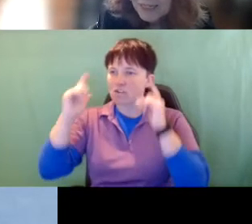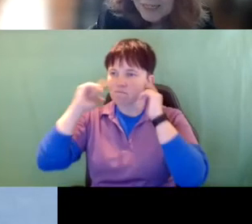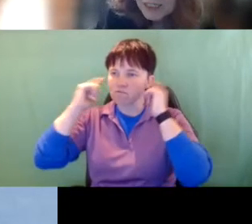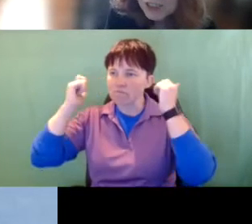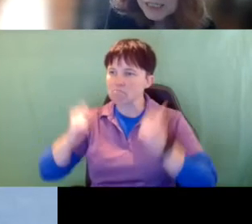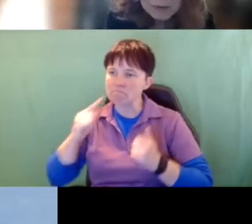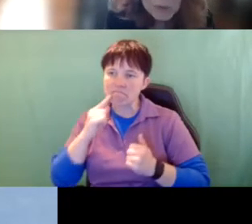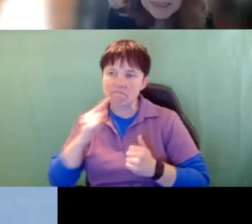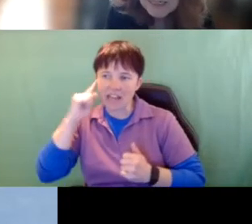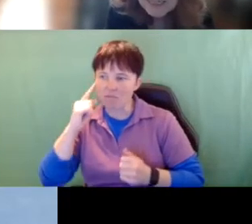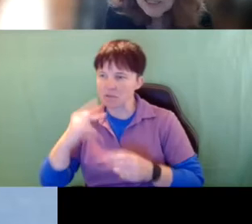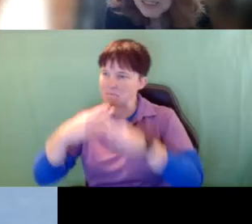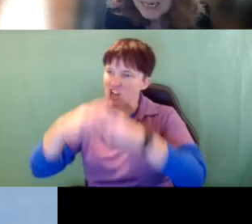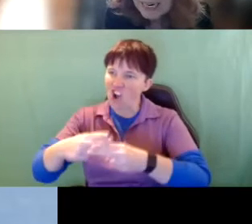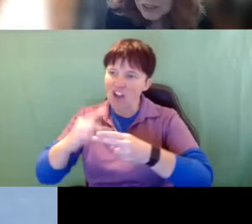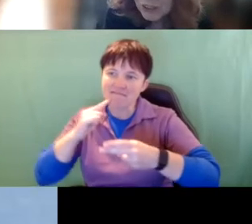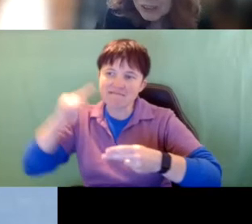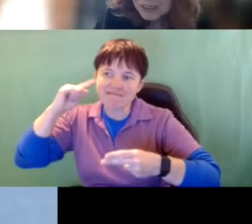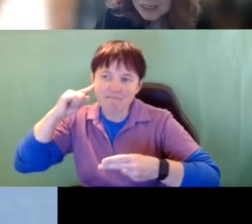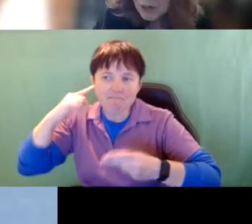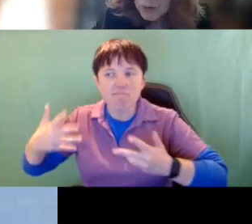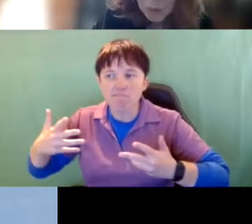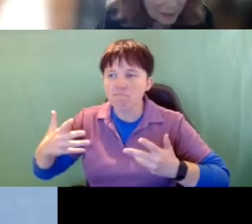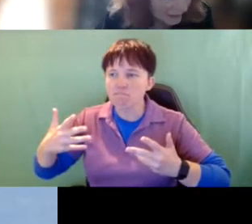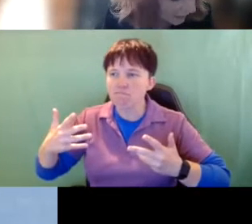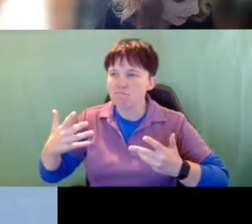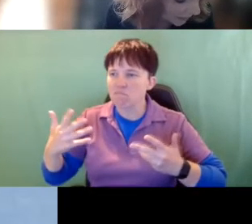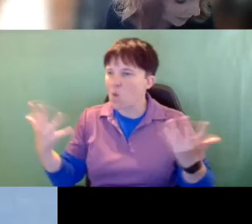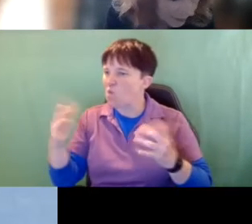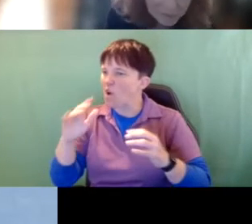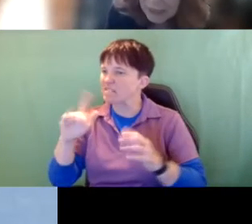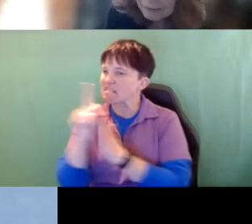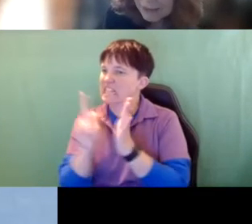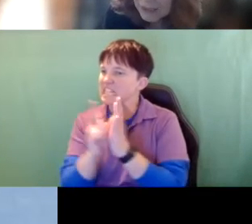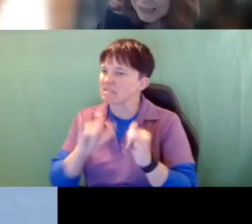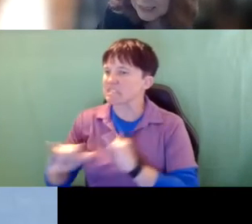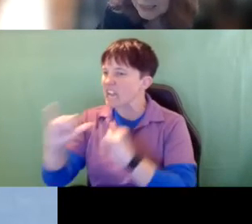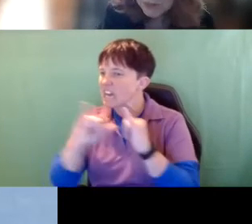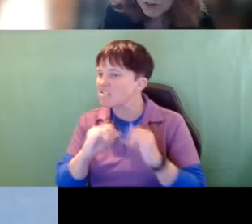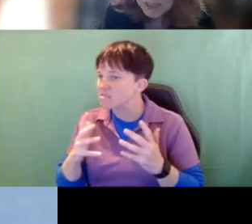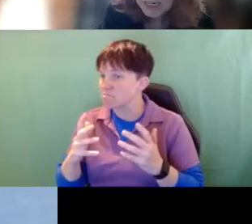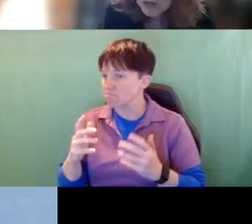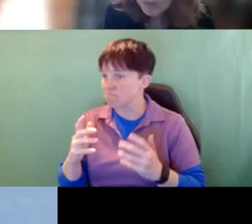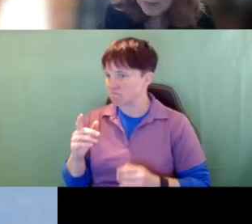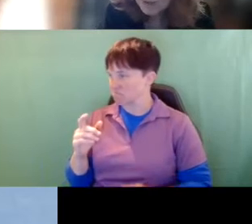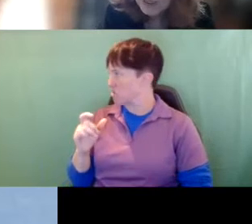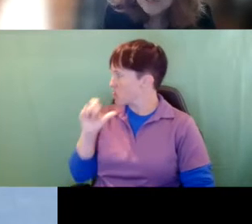She said, what's the legal standard? Well, there isn’t as far as I know.